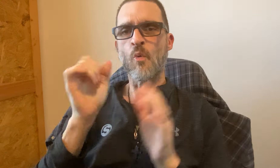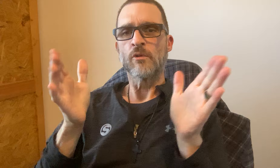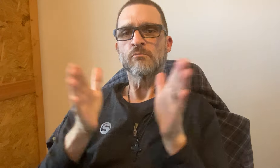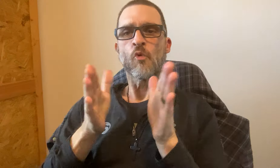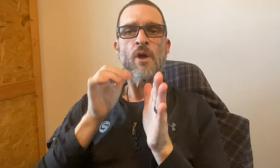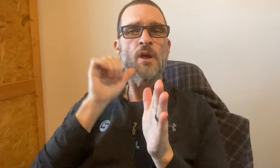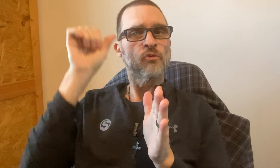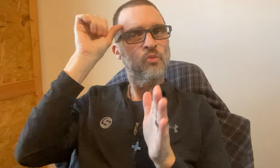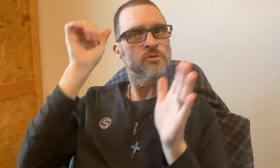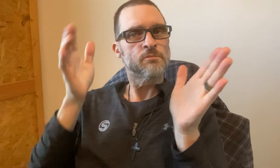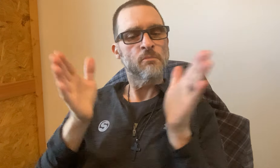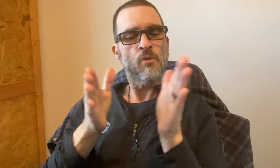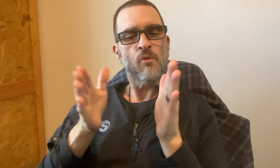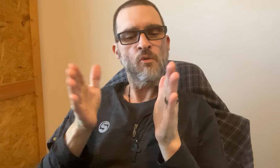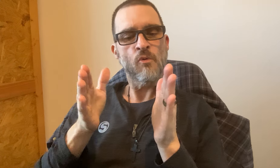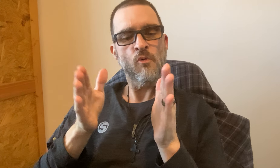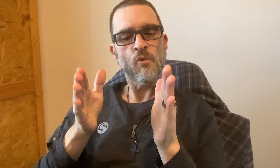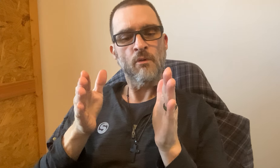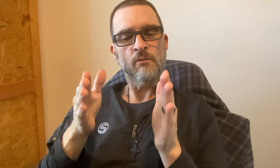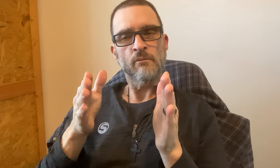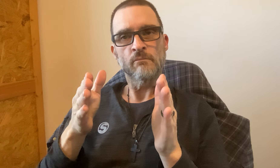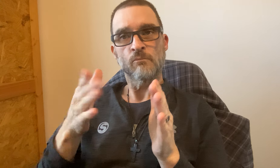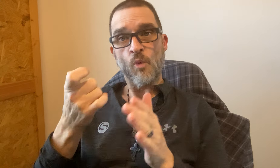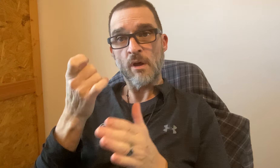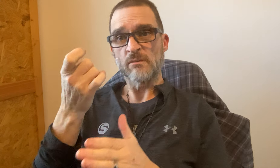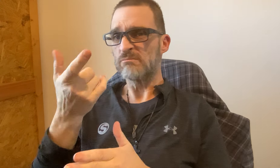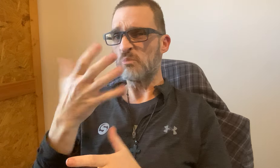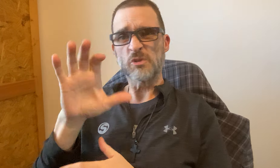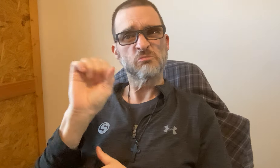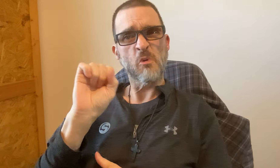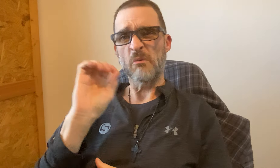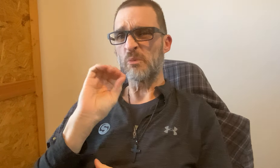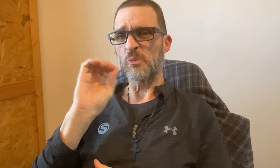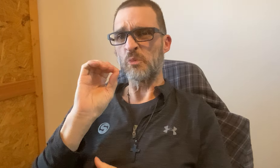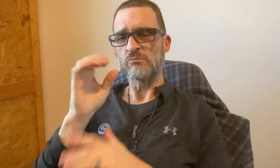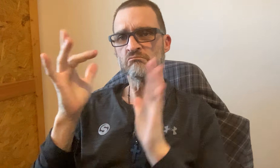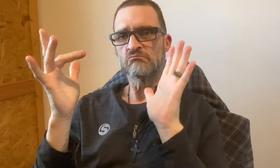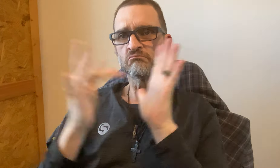first says Small adults if you want it or you don't want it